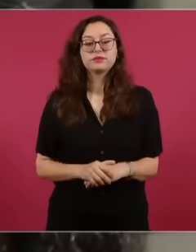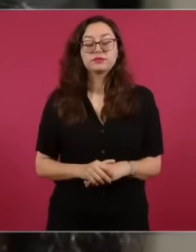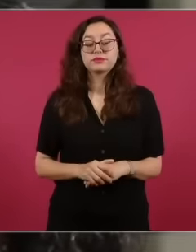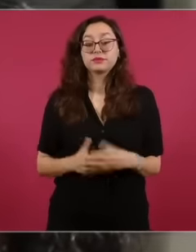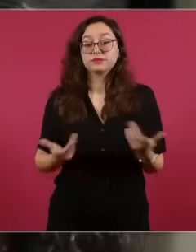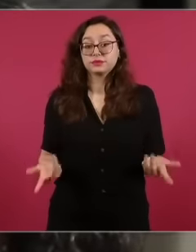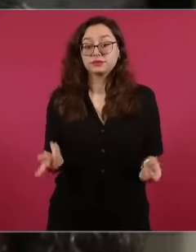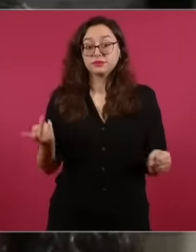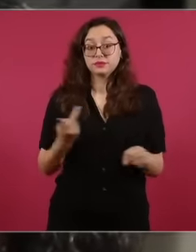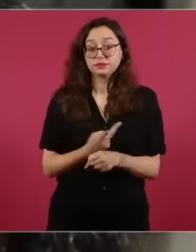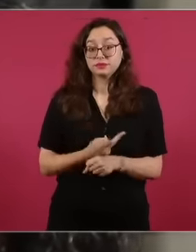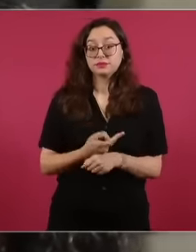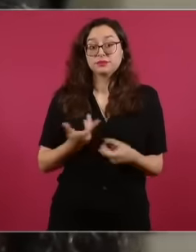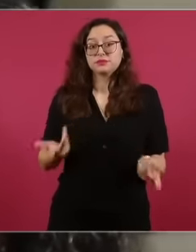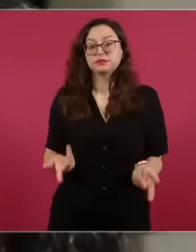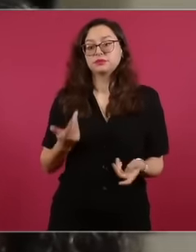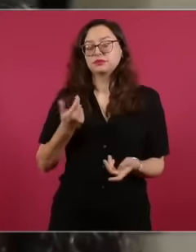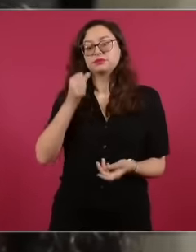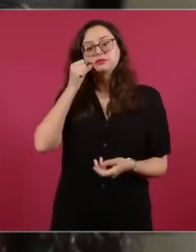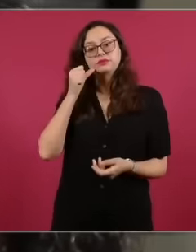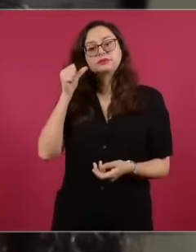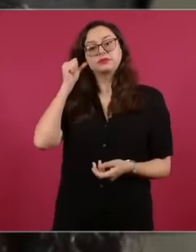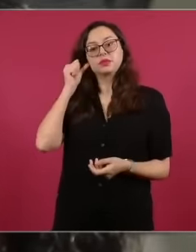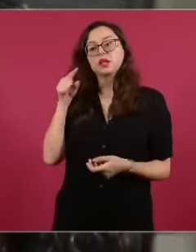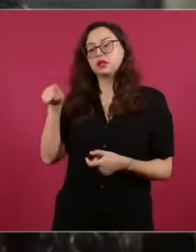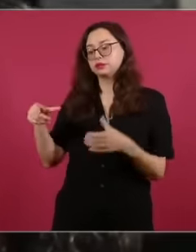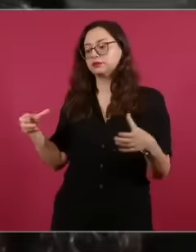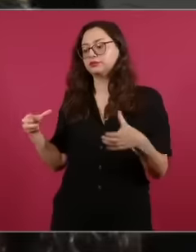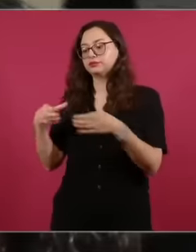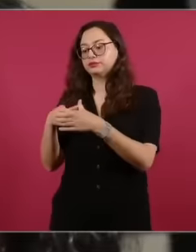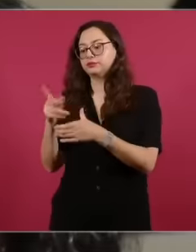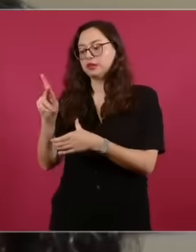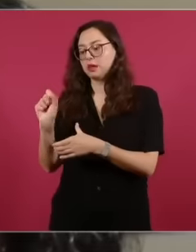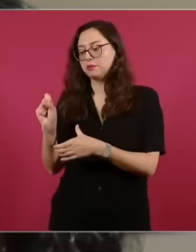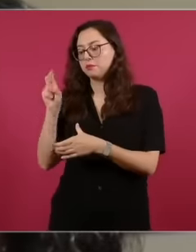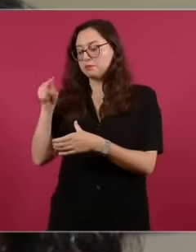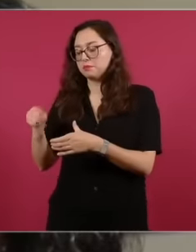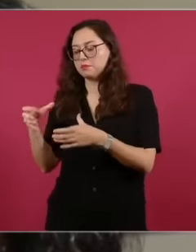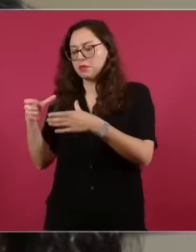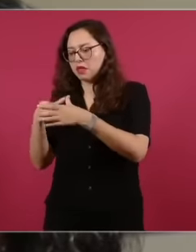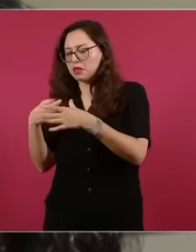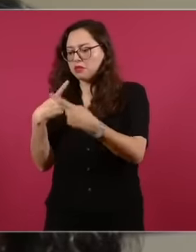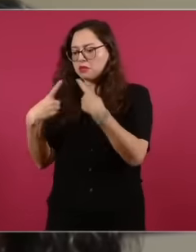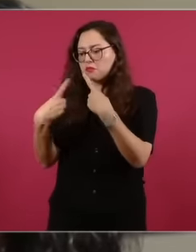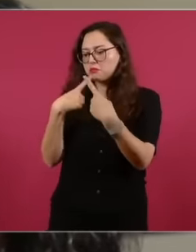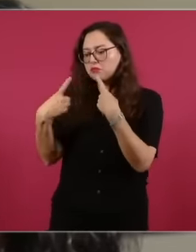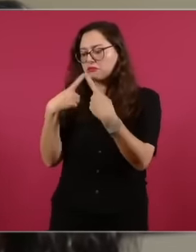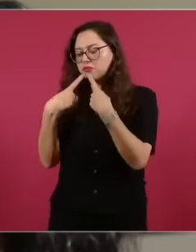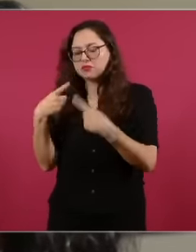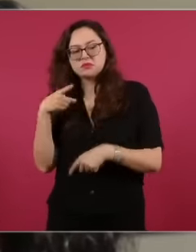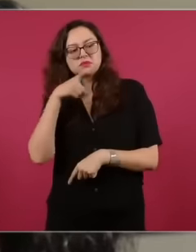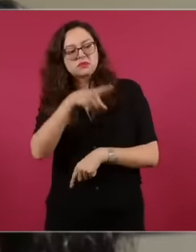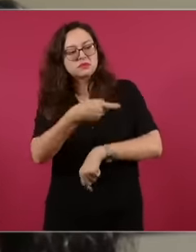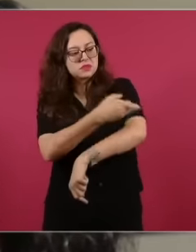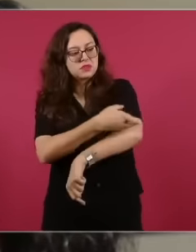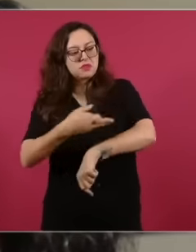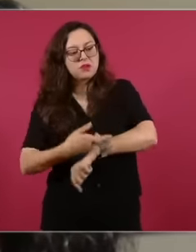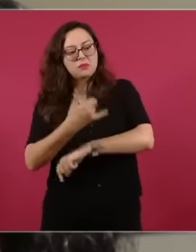National Action party Well, to expel the Yunes because they voted in favor of the Reform of the judiciary